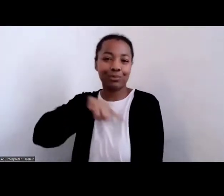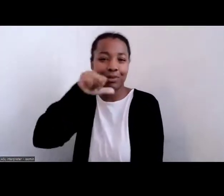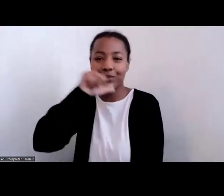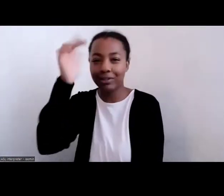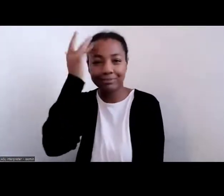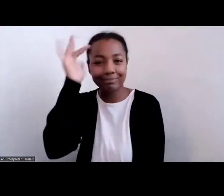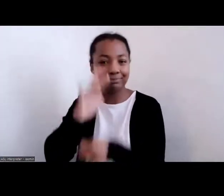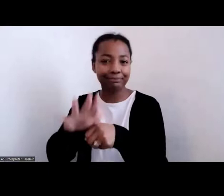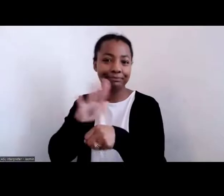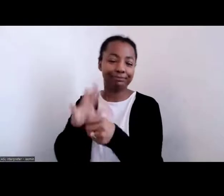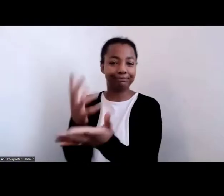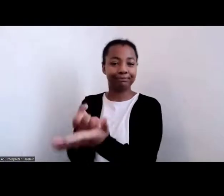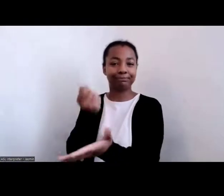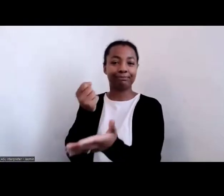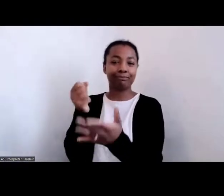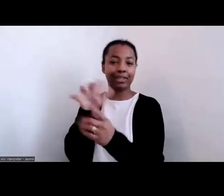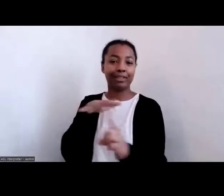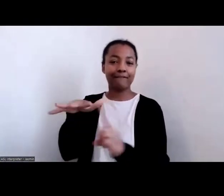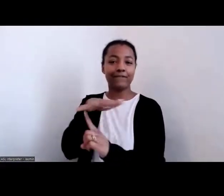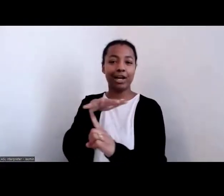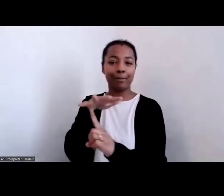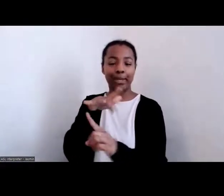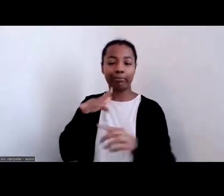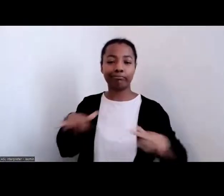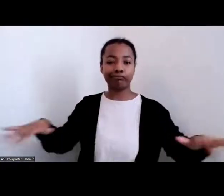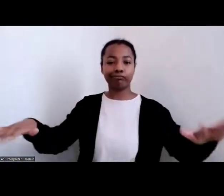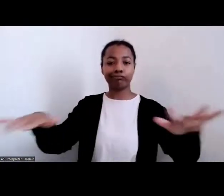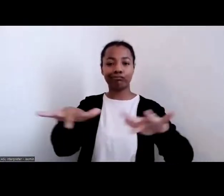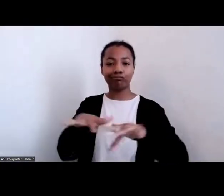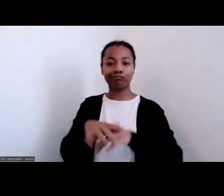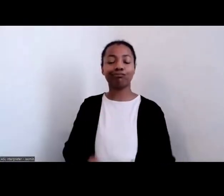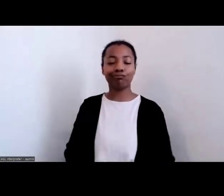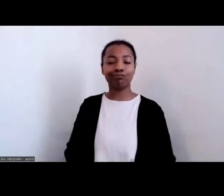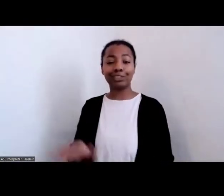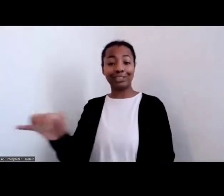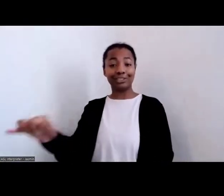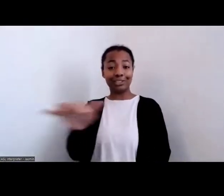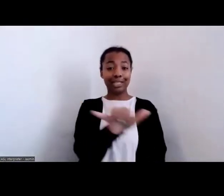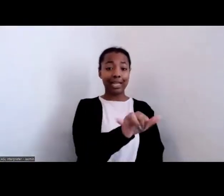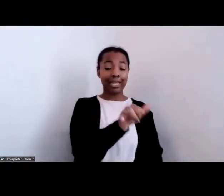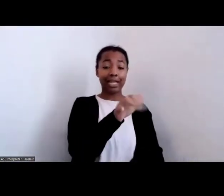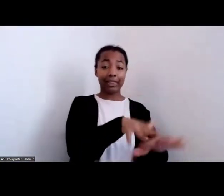Like those native people who encountered a number of